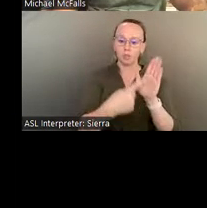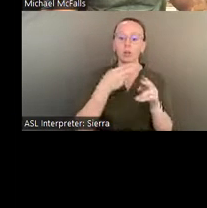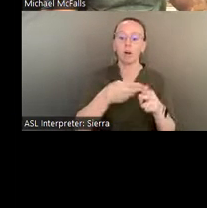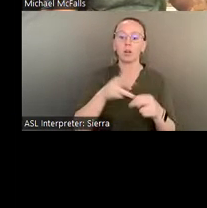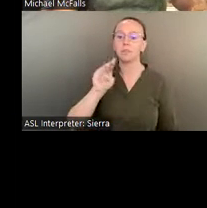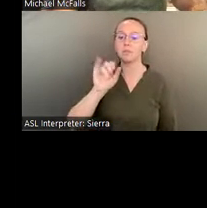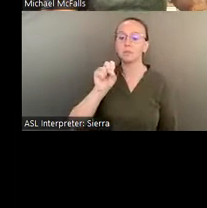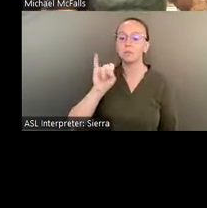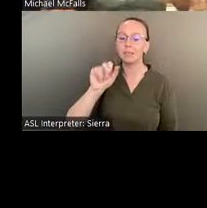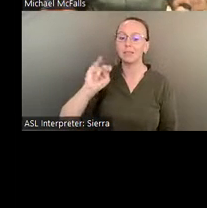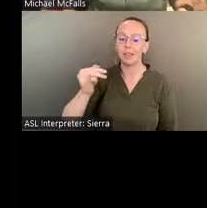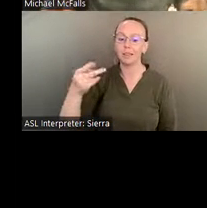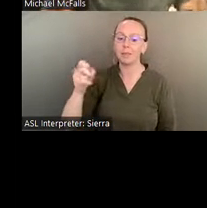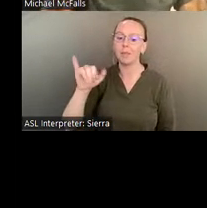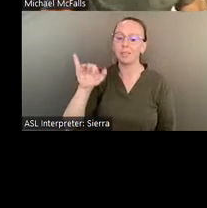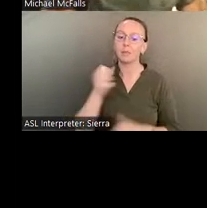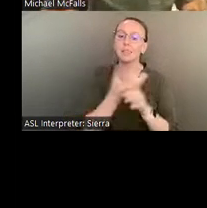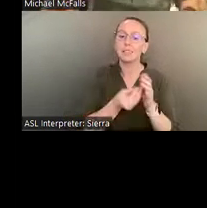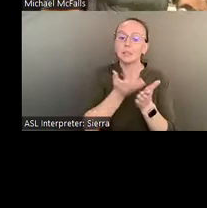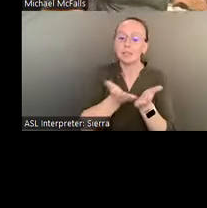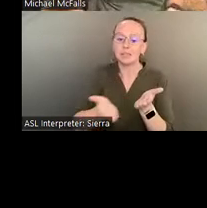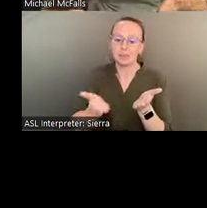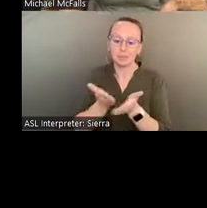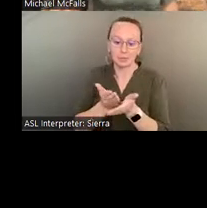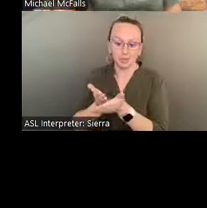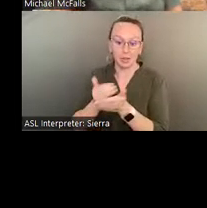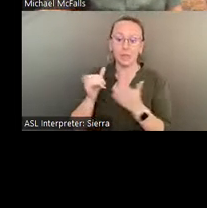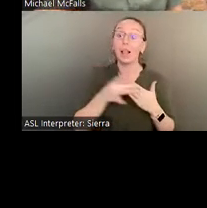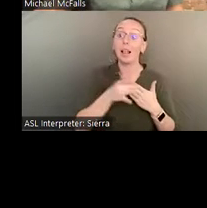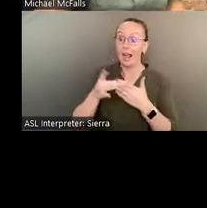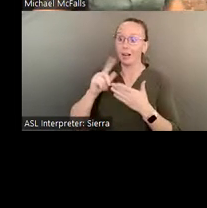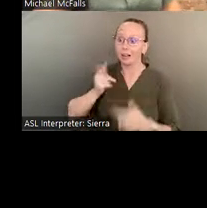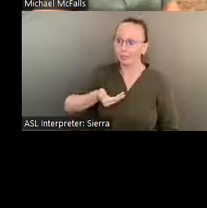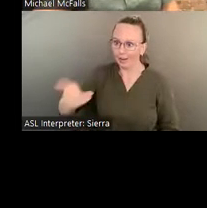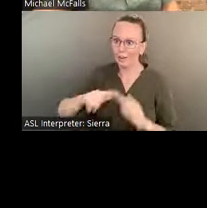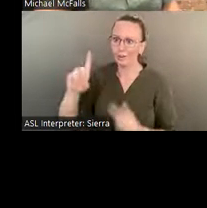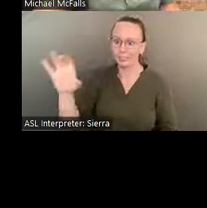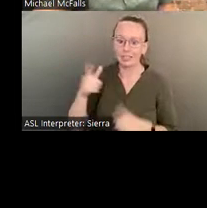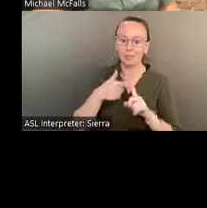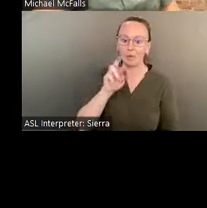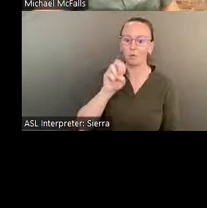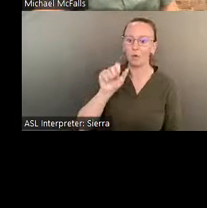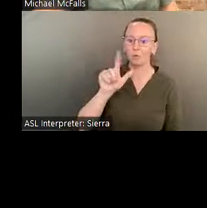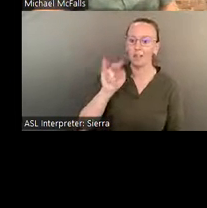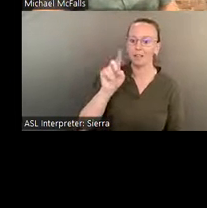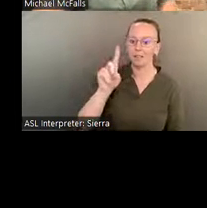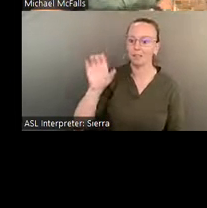invite to DC from Rosalind Carter and Governor George Busby's wife, Mary.